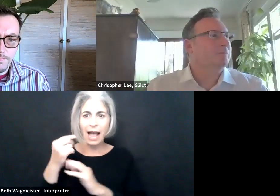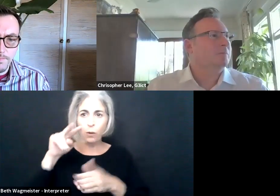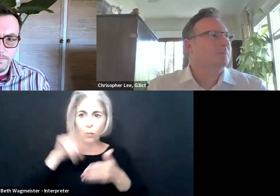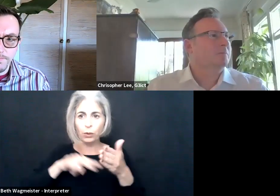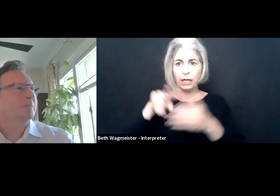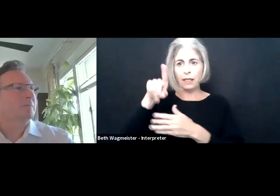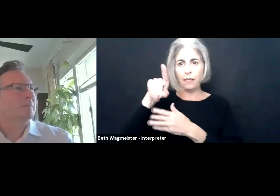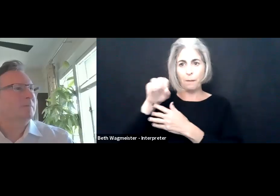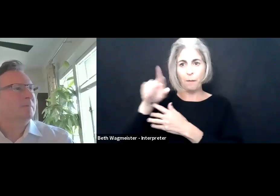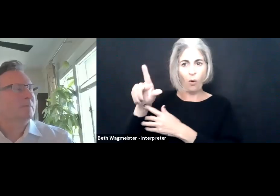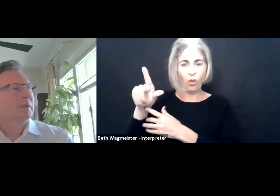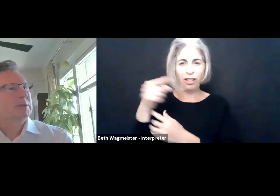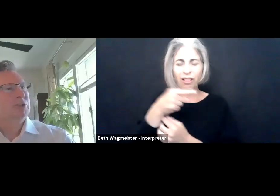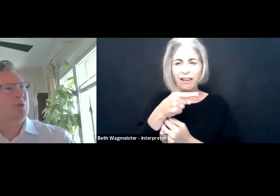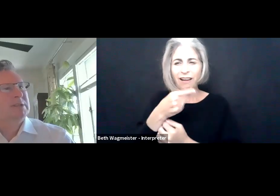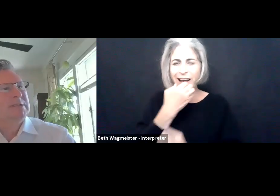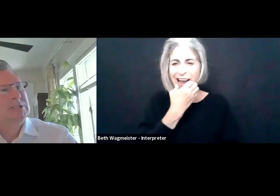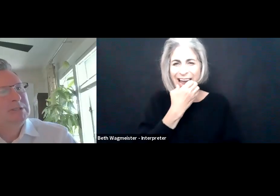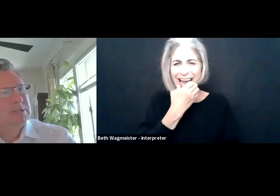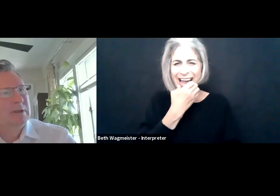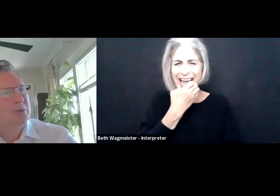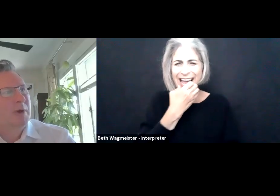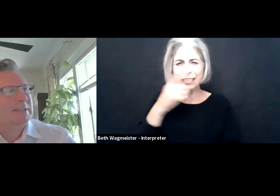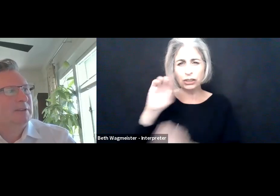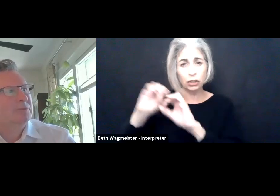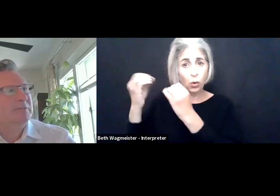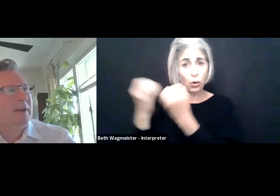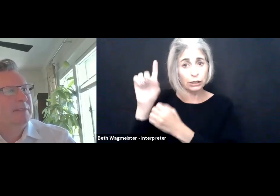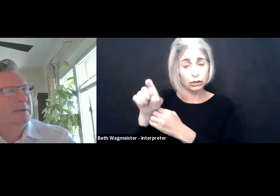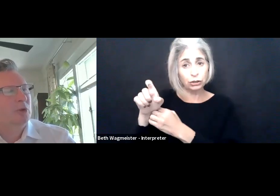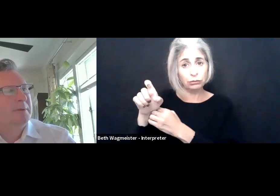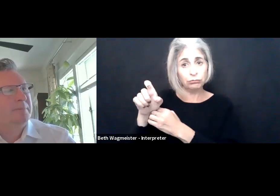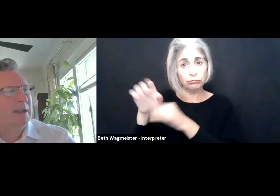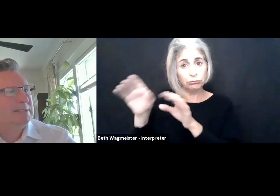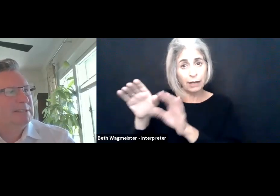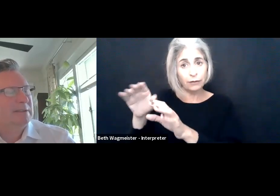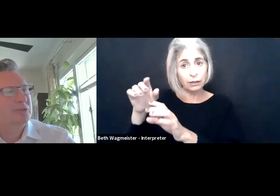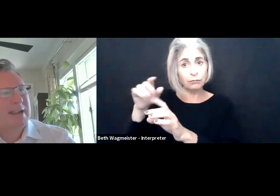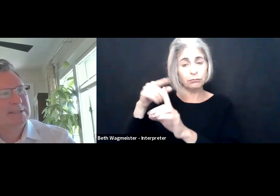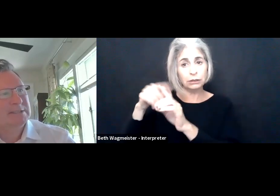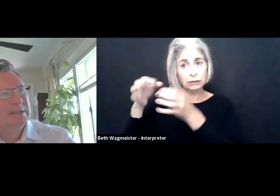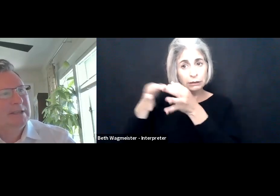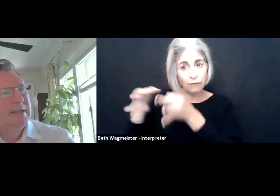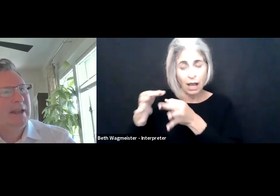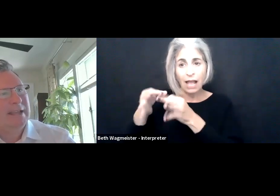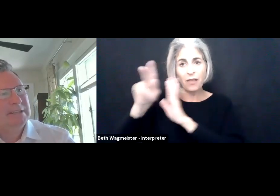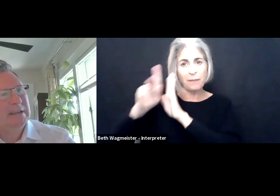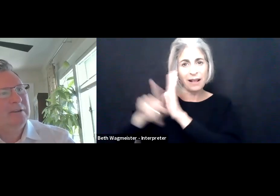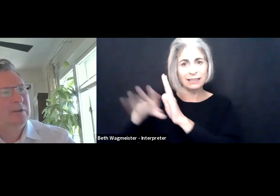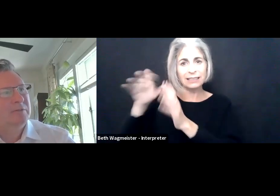Take just a moment. I'll read the poll. Should organizations proactively